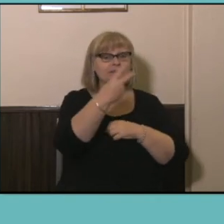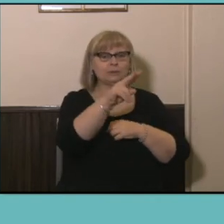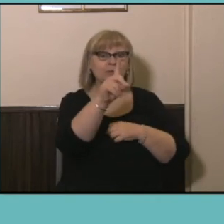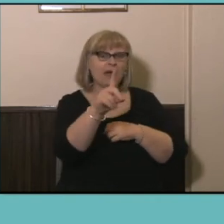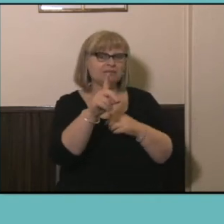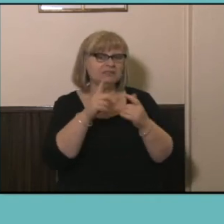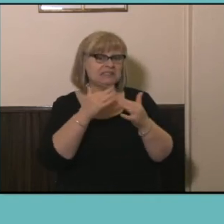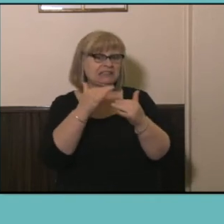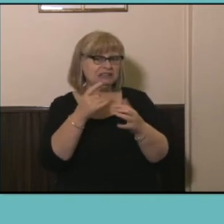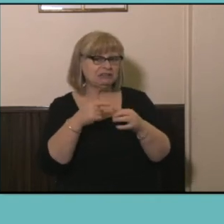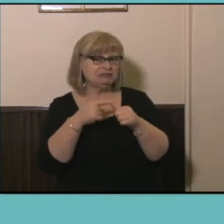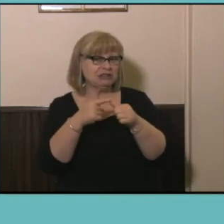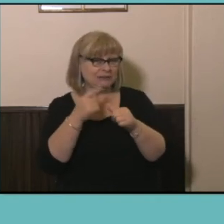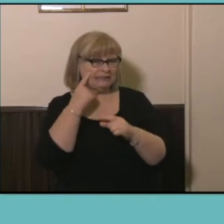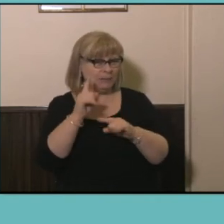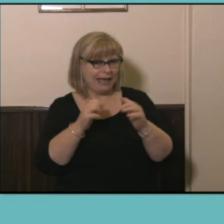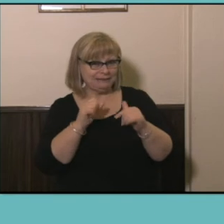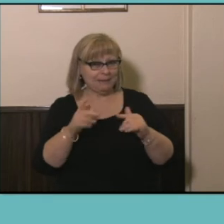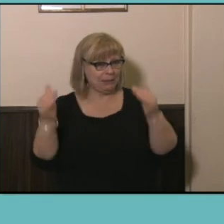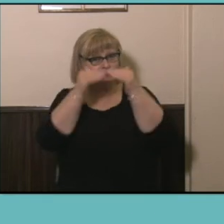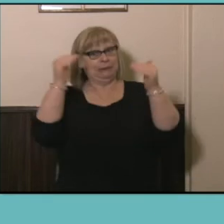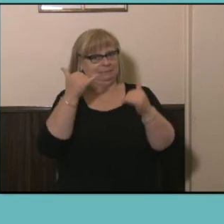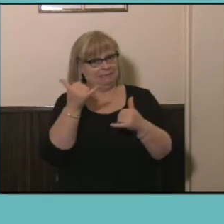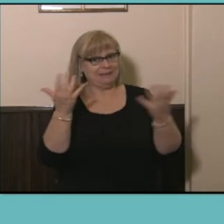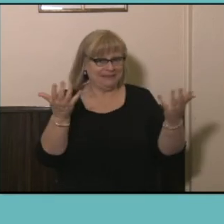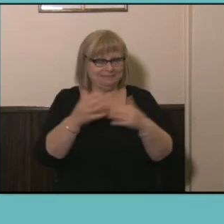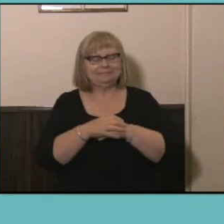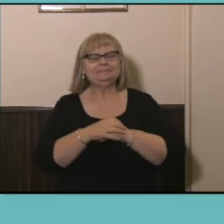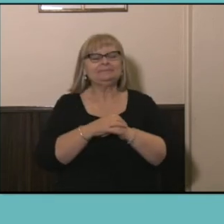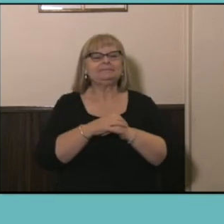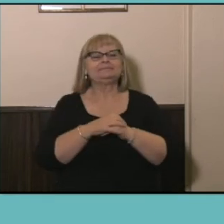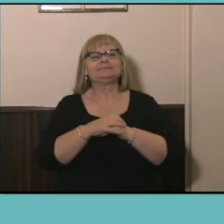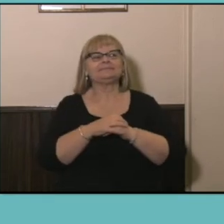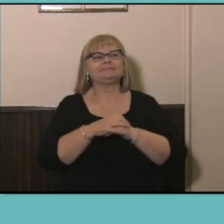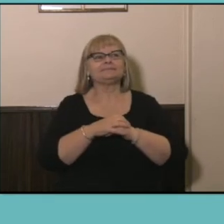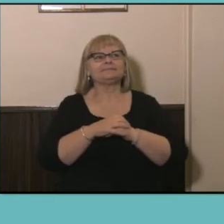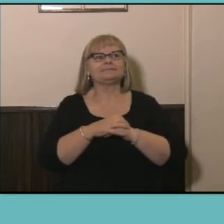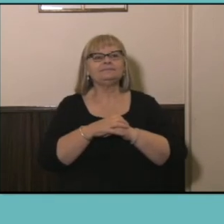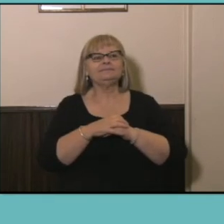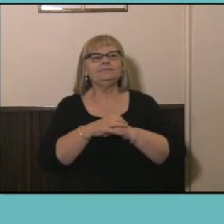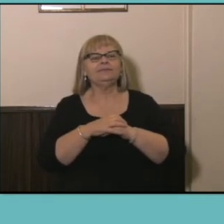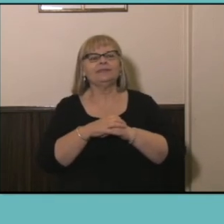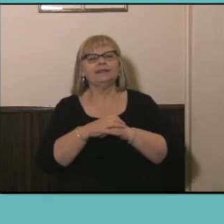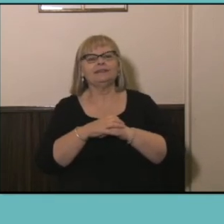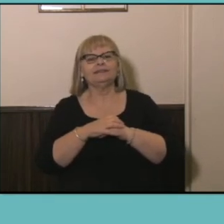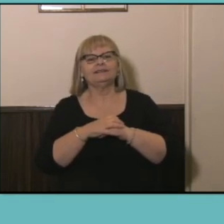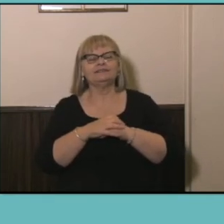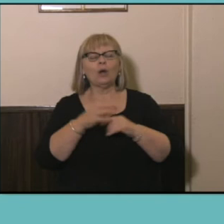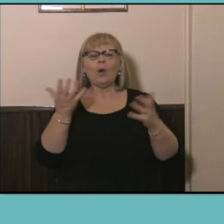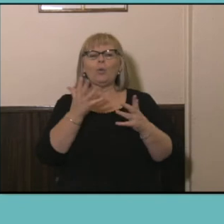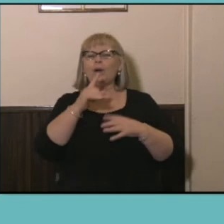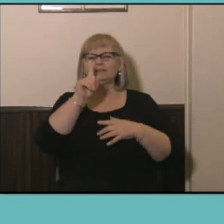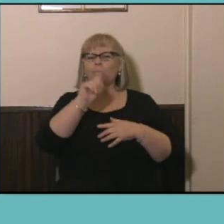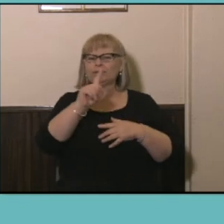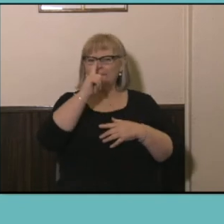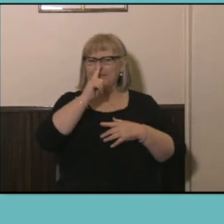see if we have parity. So fields of study, if you think back to one of the